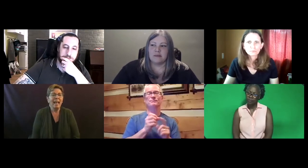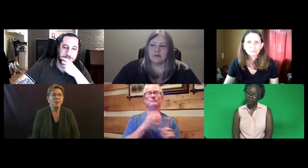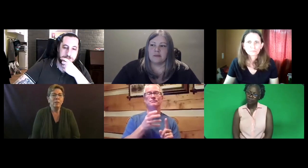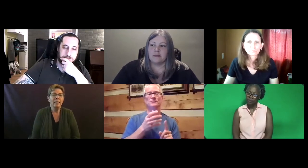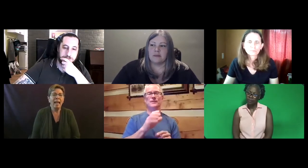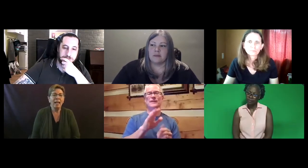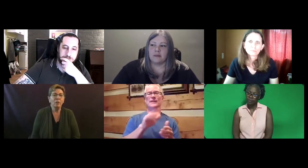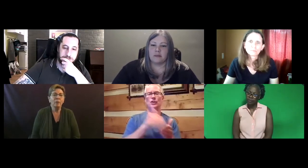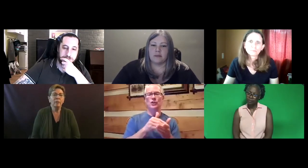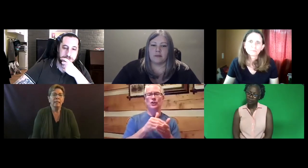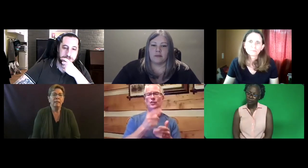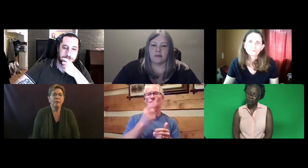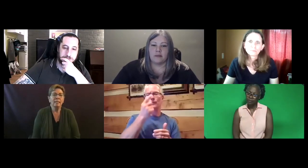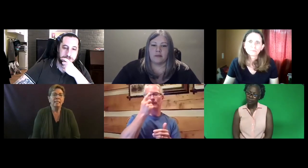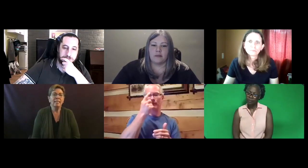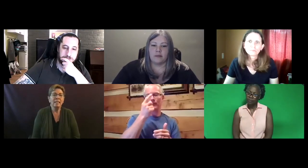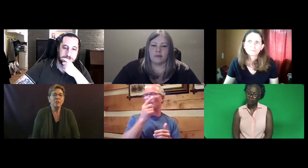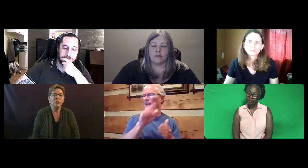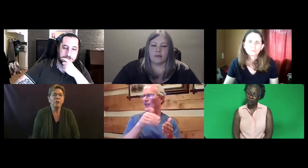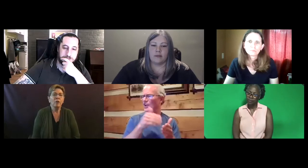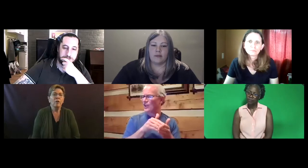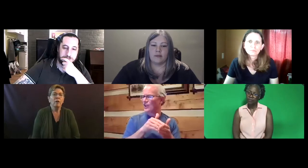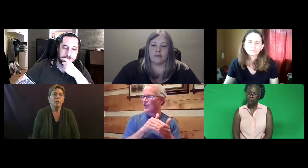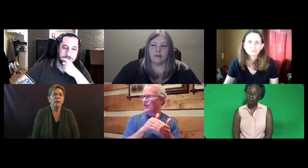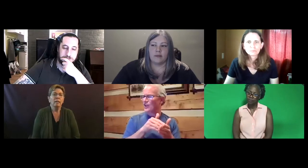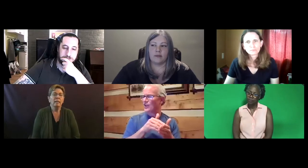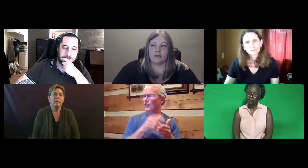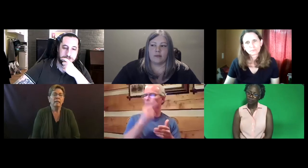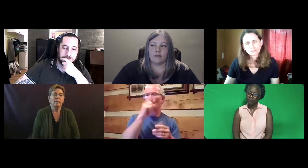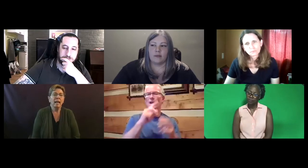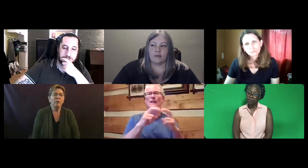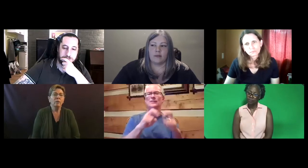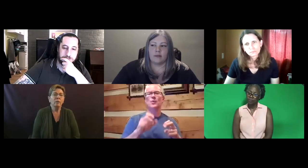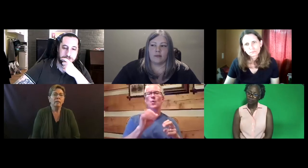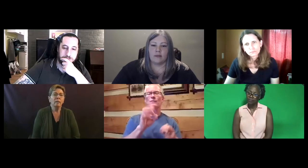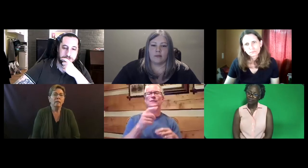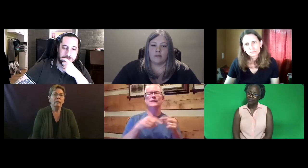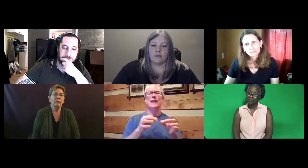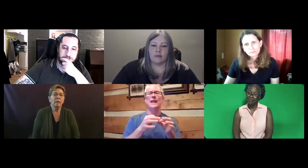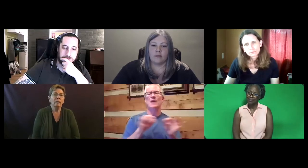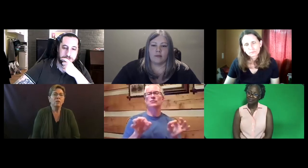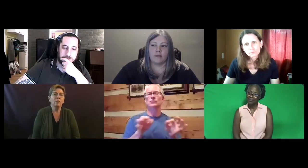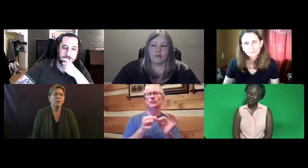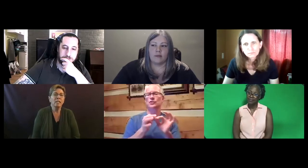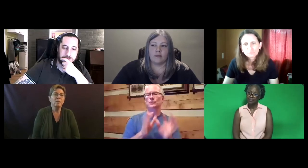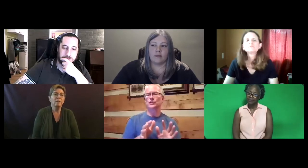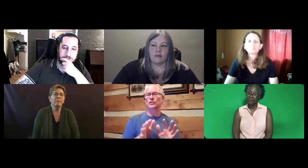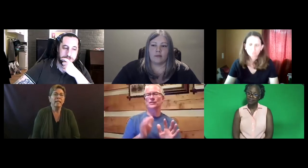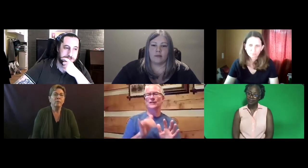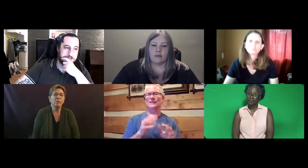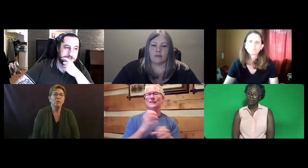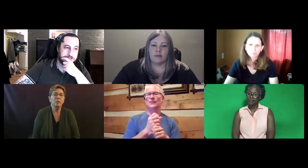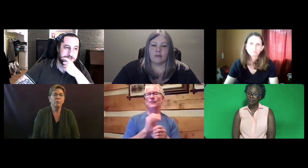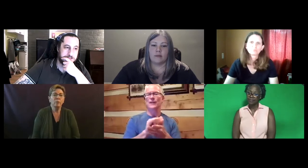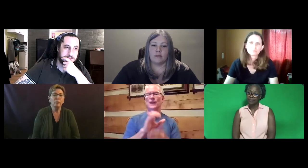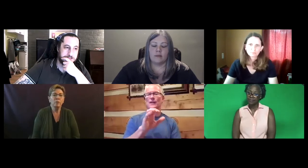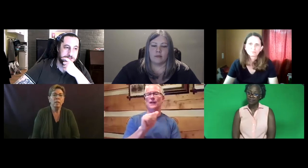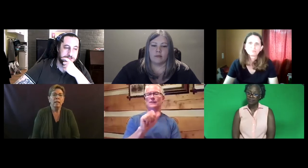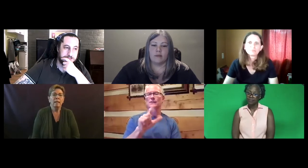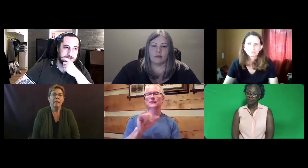And the accurate is the Center -- Center for Assessment of Language Interpreters.